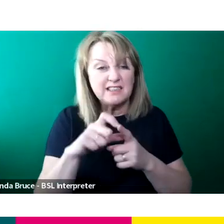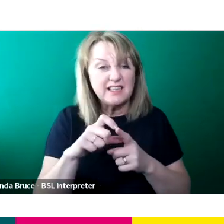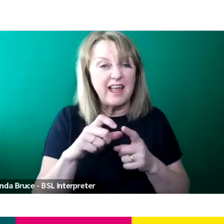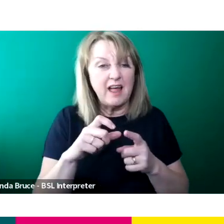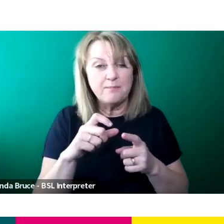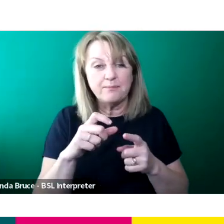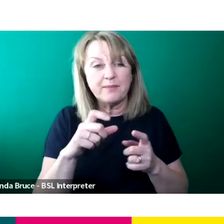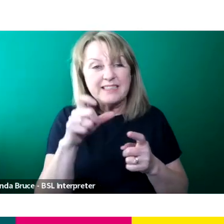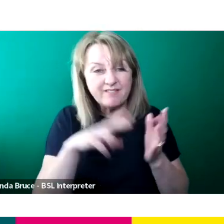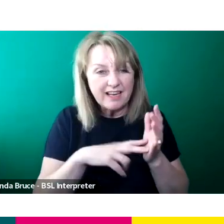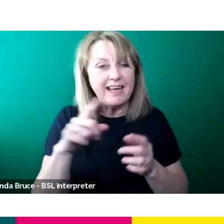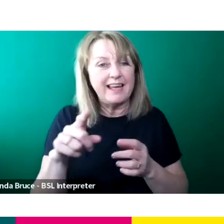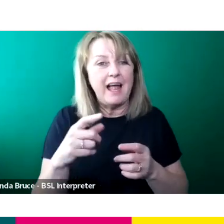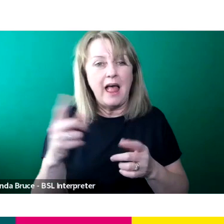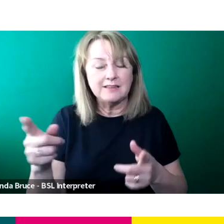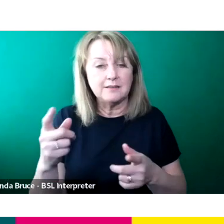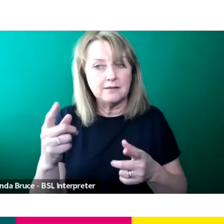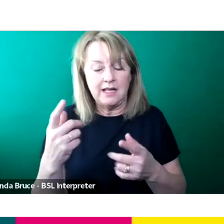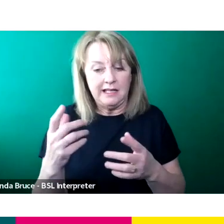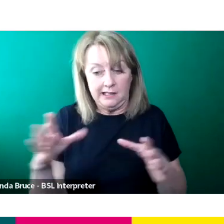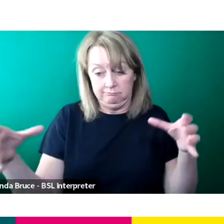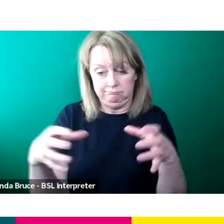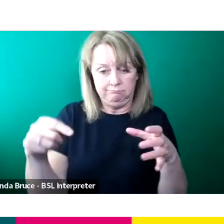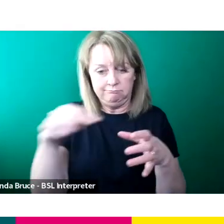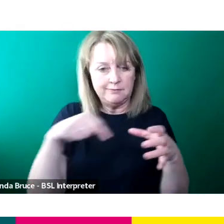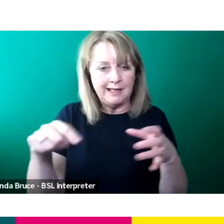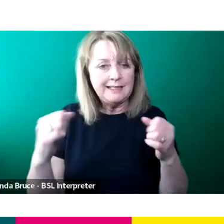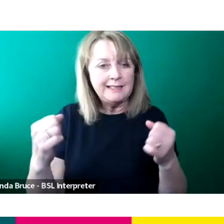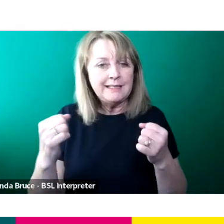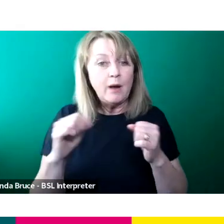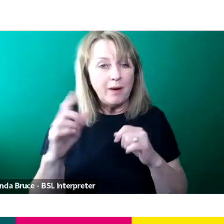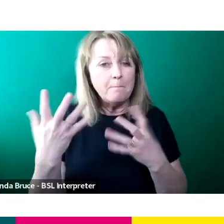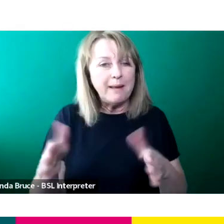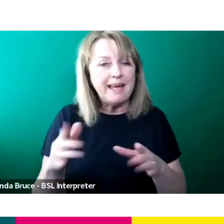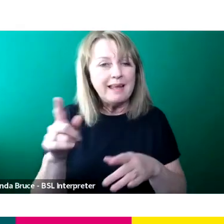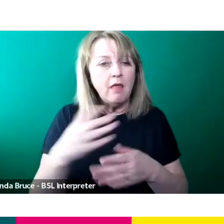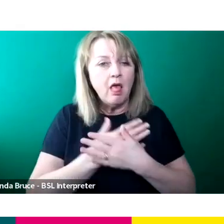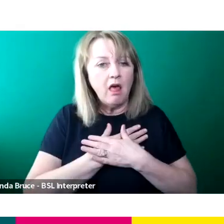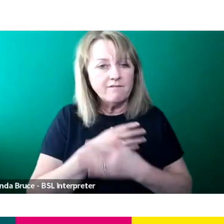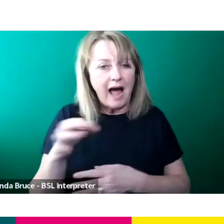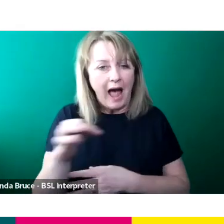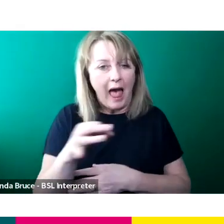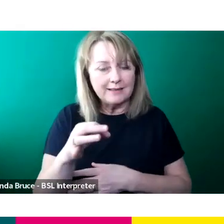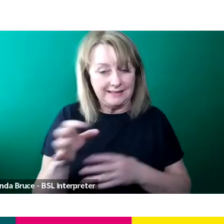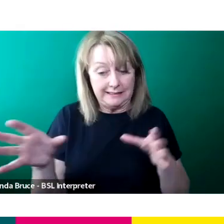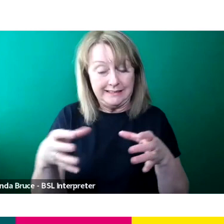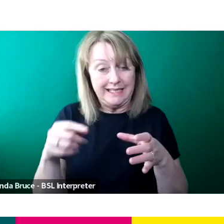We also do power hour sessions where we'll get some teams in. So we recently had the Love Island team in just talking about the casting process and